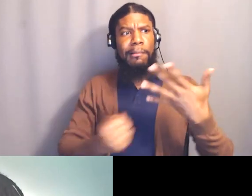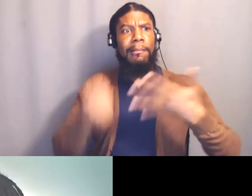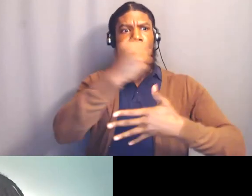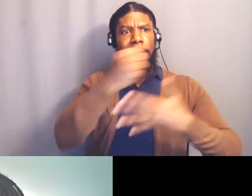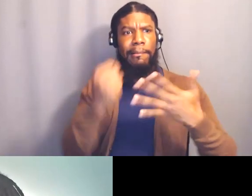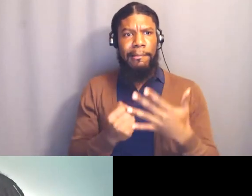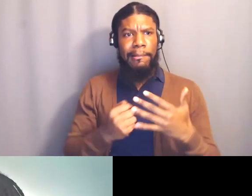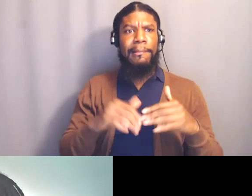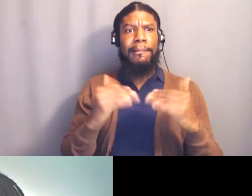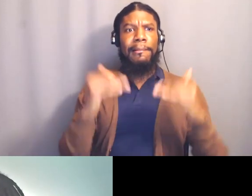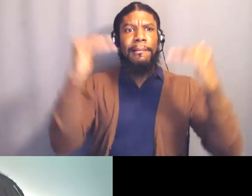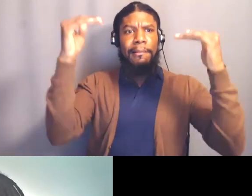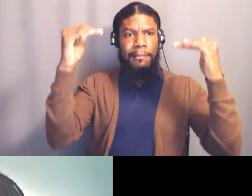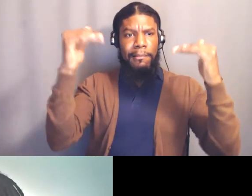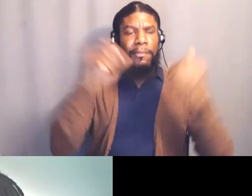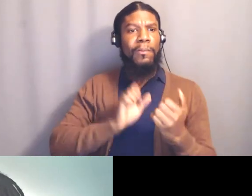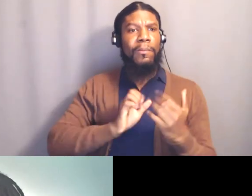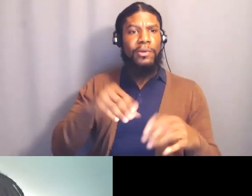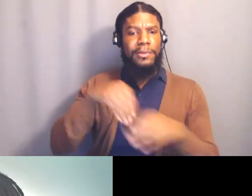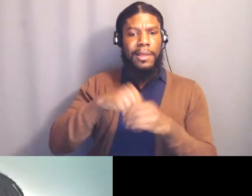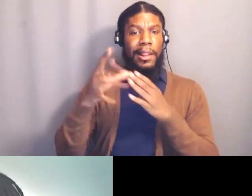and then I wrote a society which moves